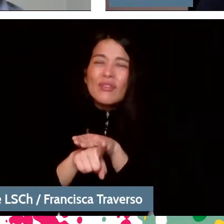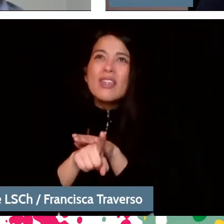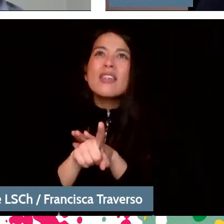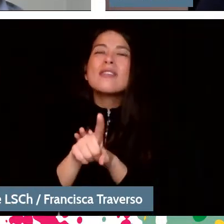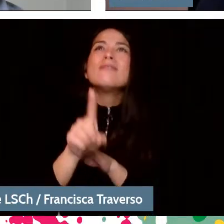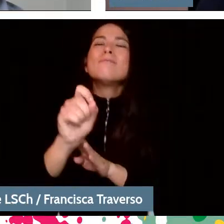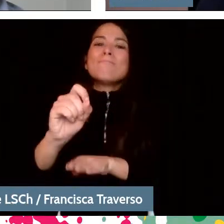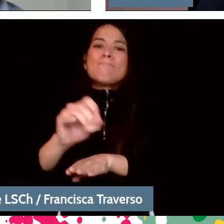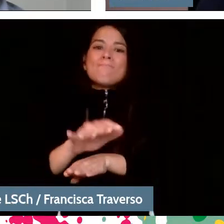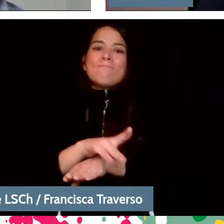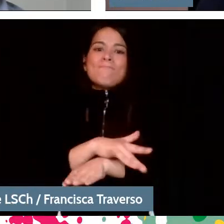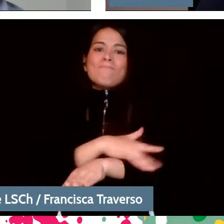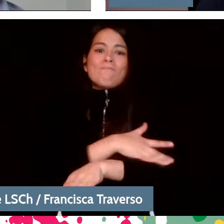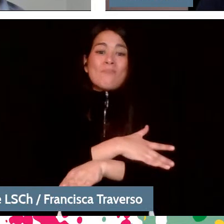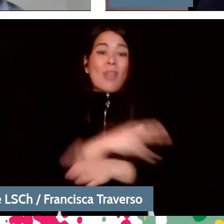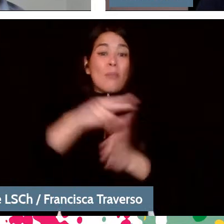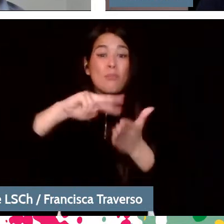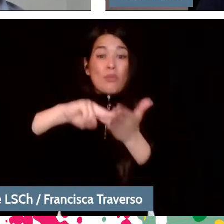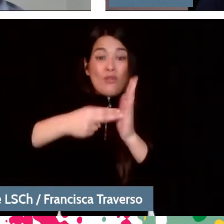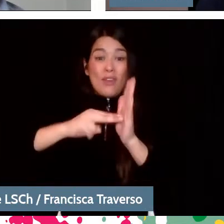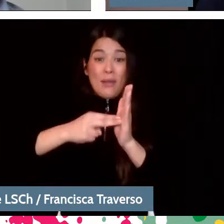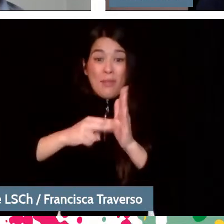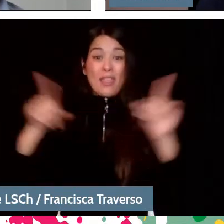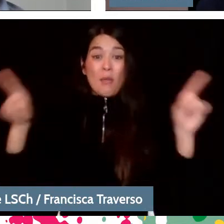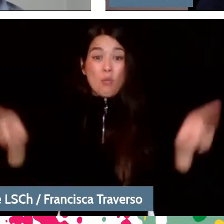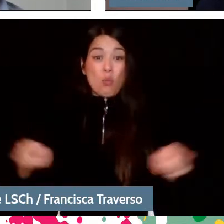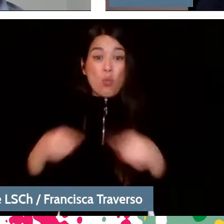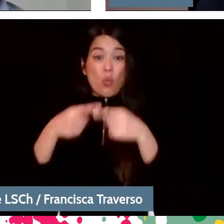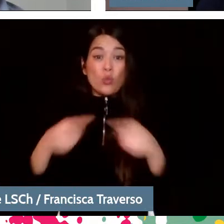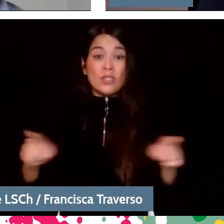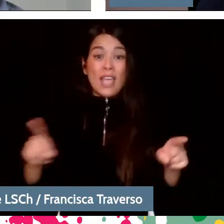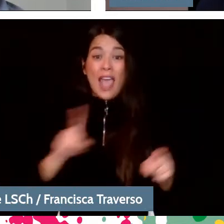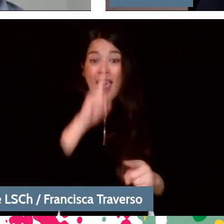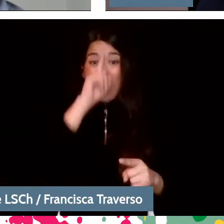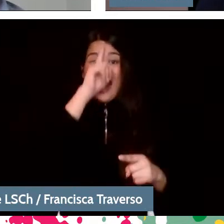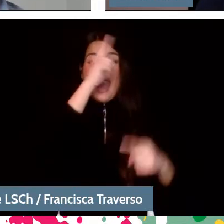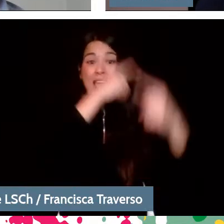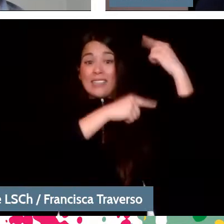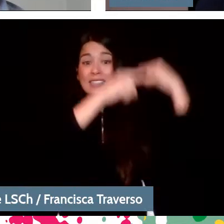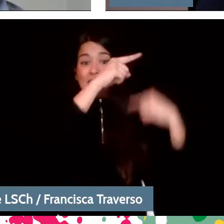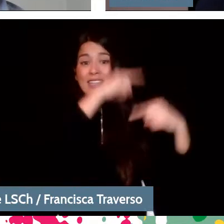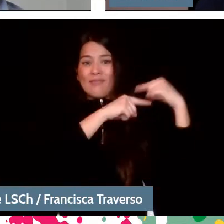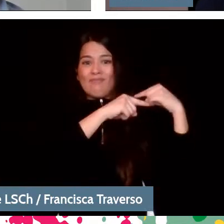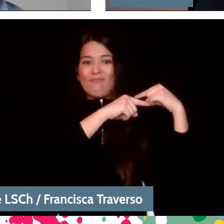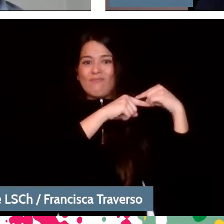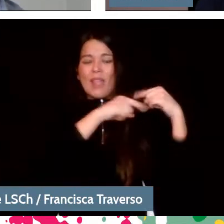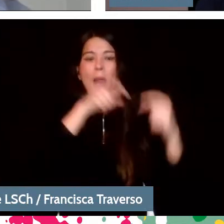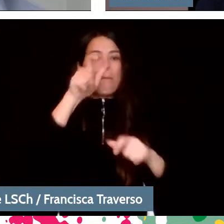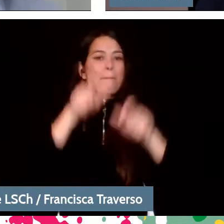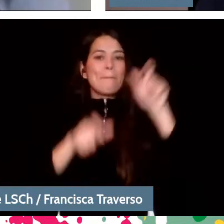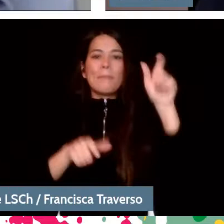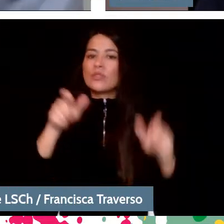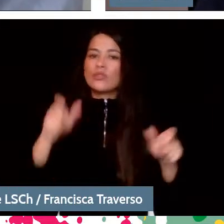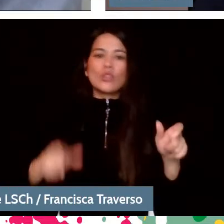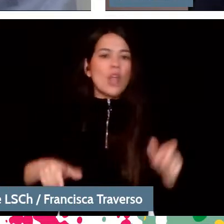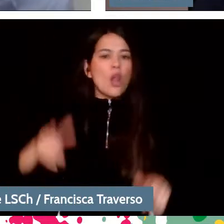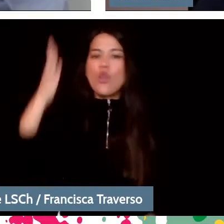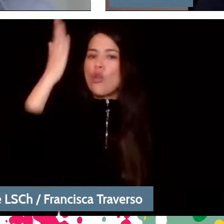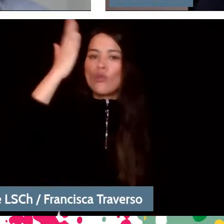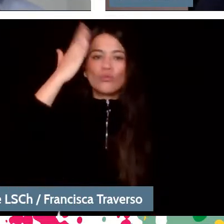in the world of classical music is that people don't know how to listen to music. This constant... And I say this because I've been a teacher